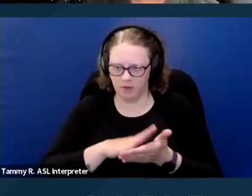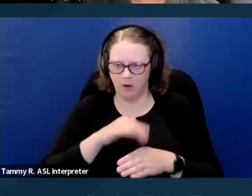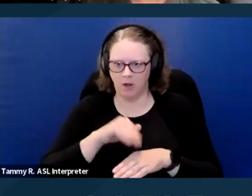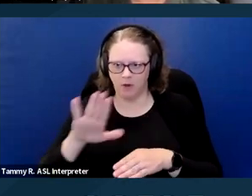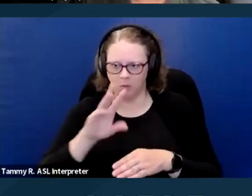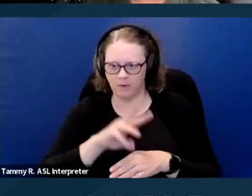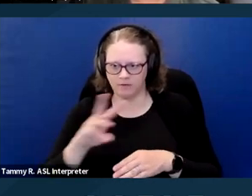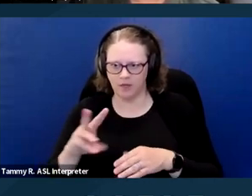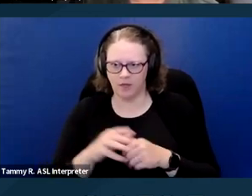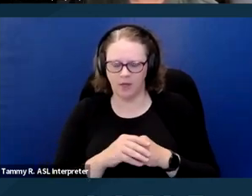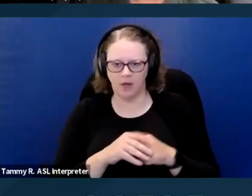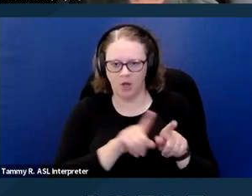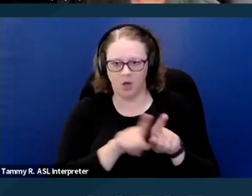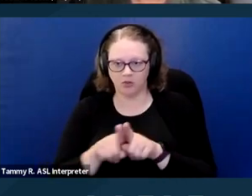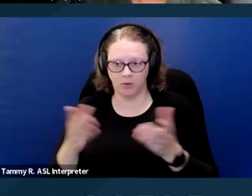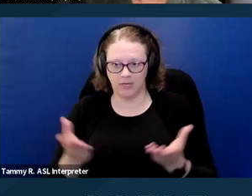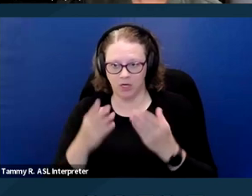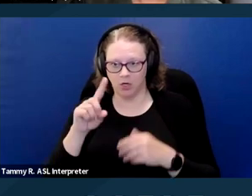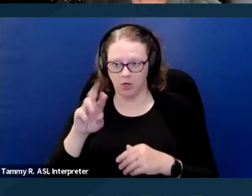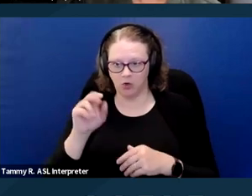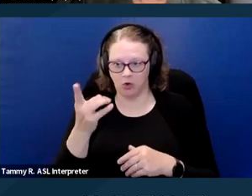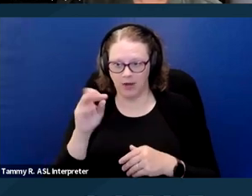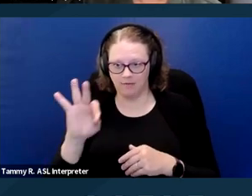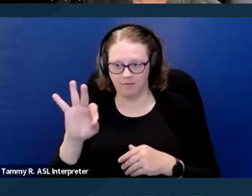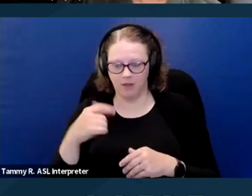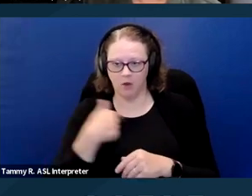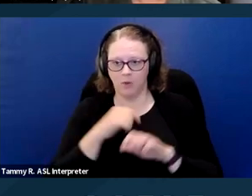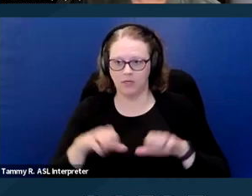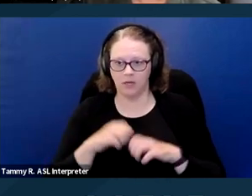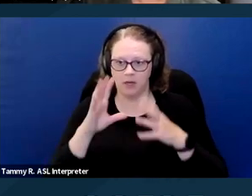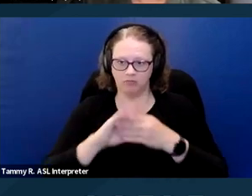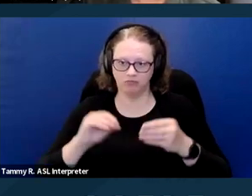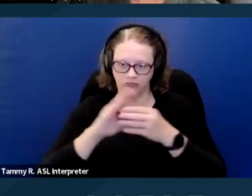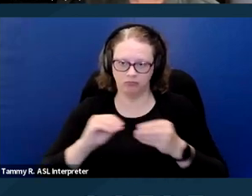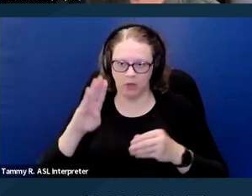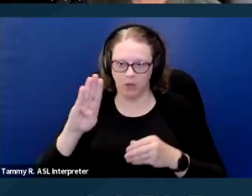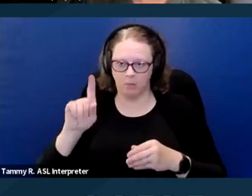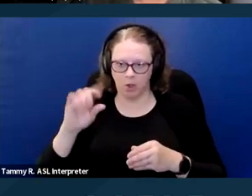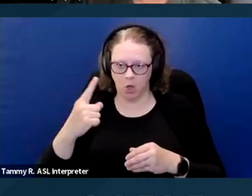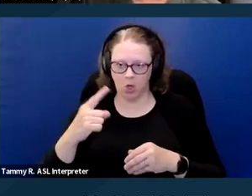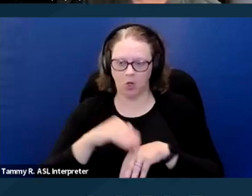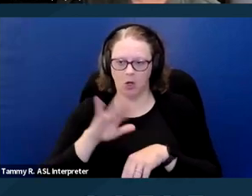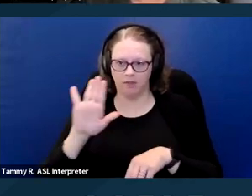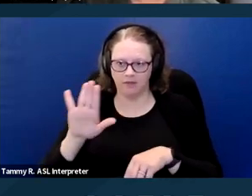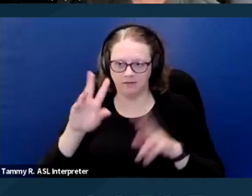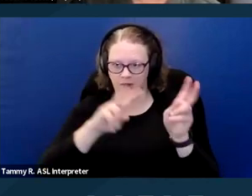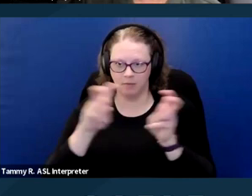At DREDF, we also did a blog on this topic that I've heard some people have used with success